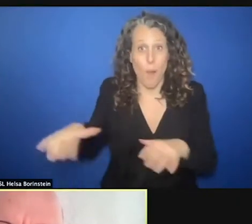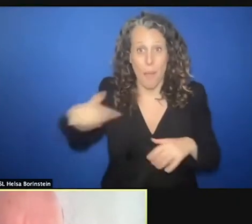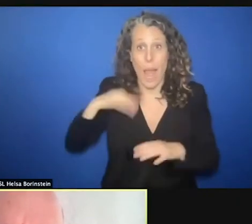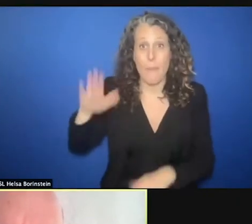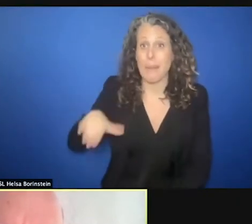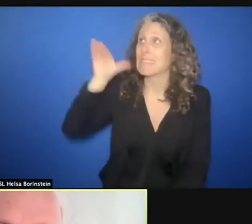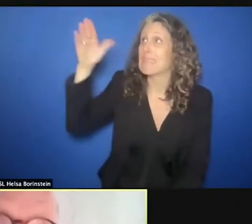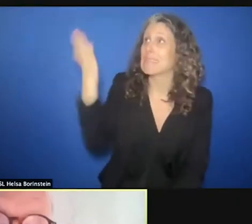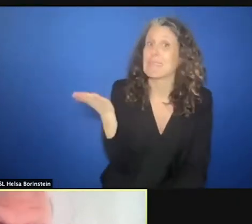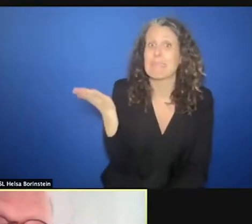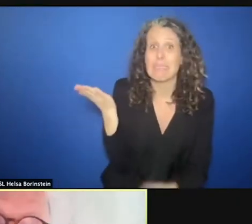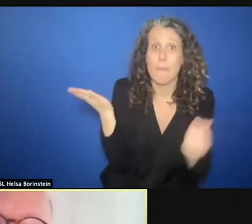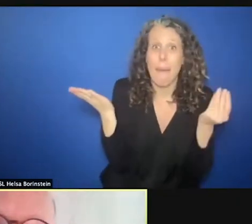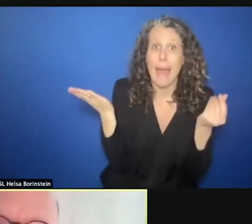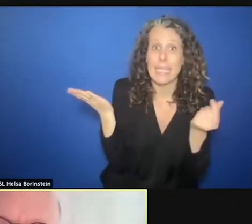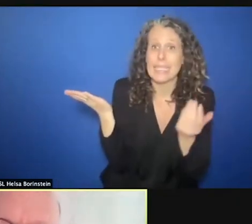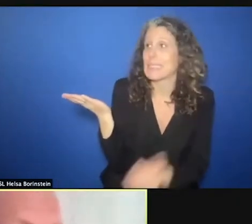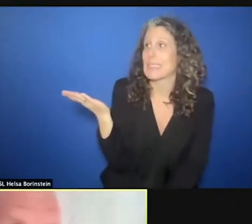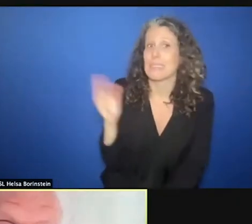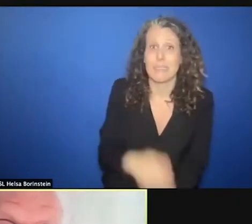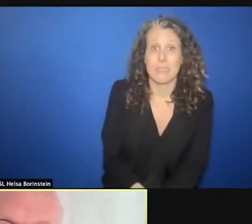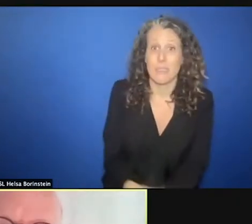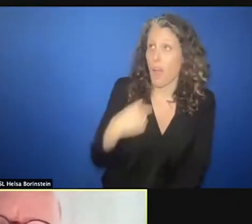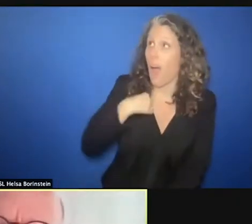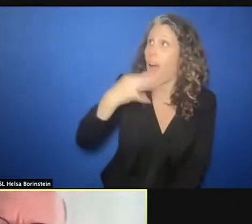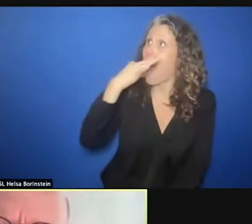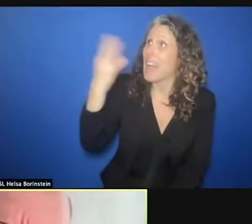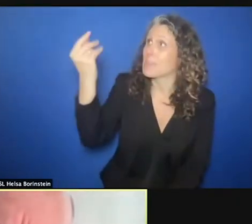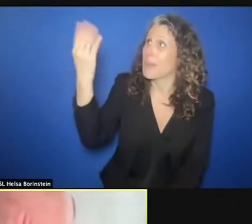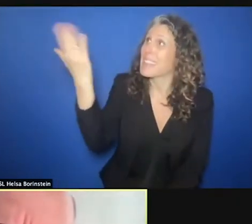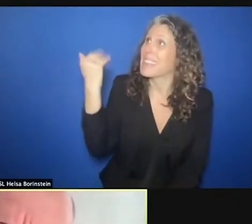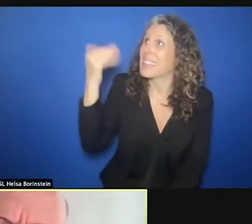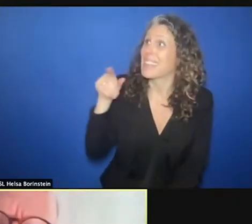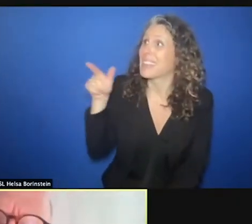do I explain them giving money for protection. The question comes what the hell is protection.